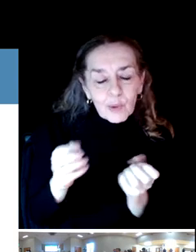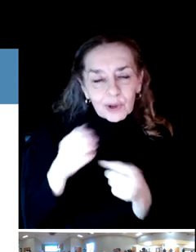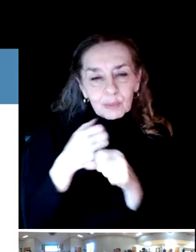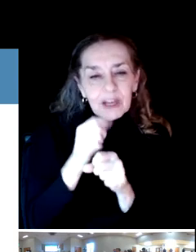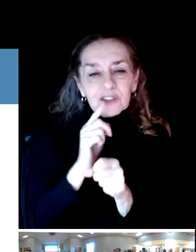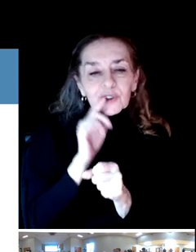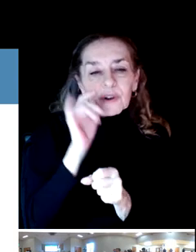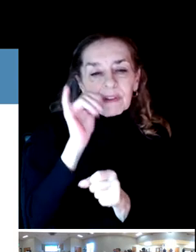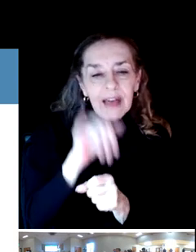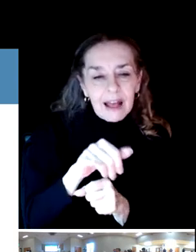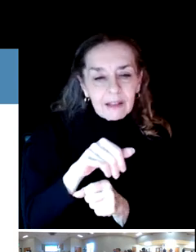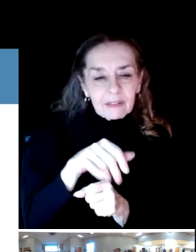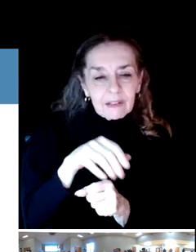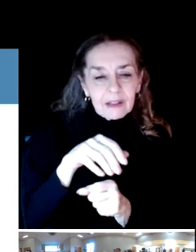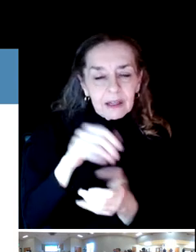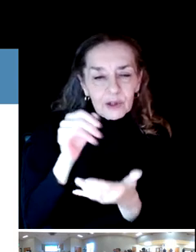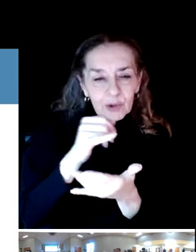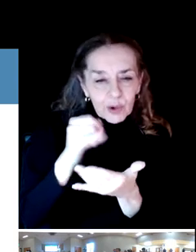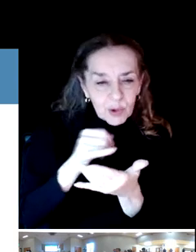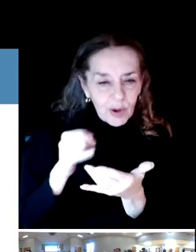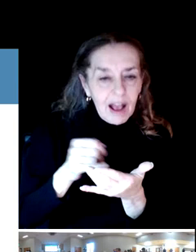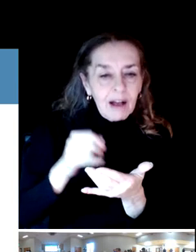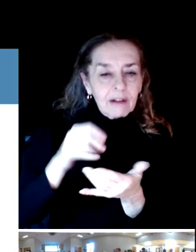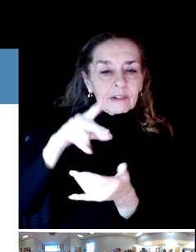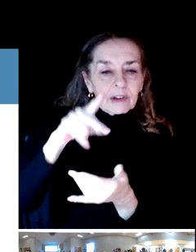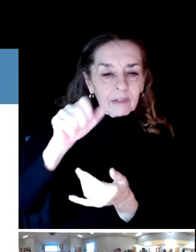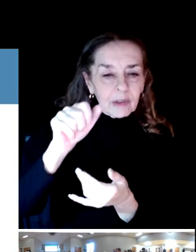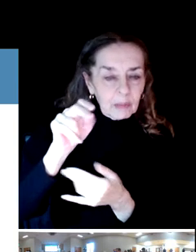it's taken to your board, really has a really good feel.